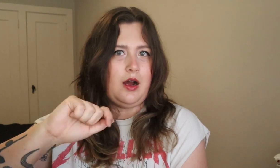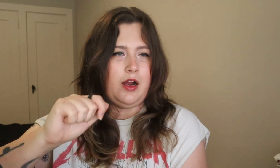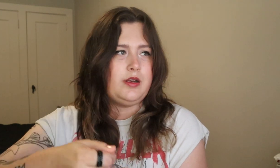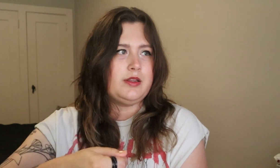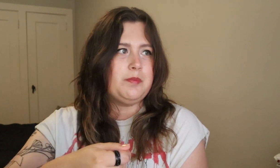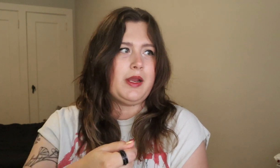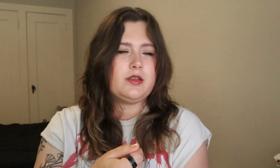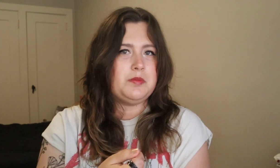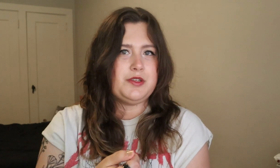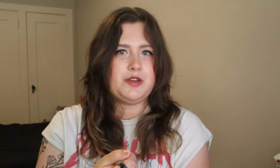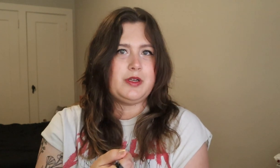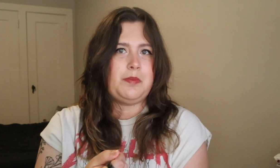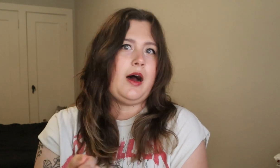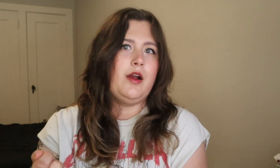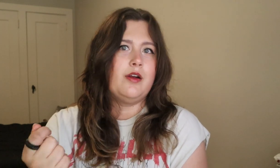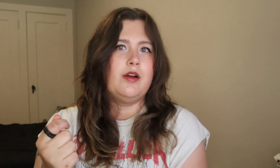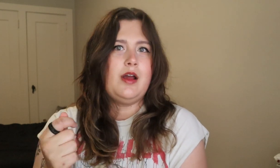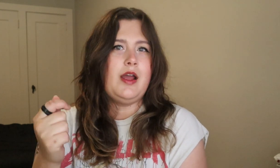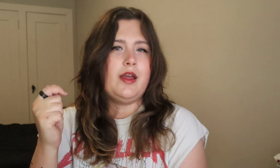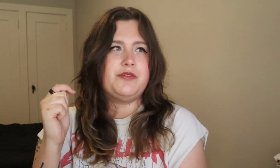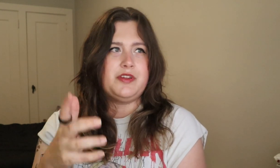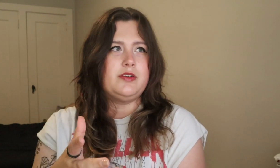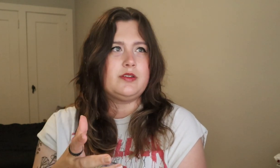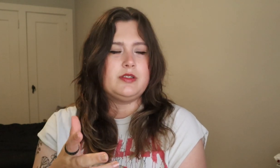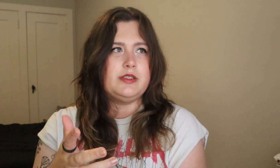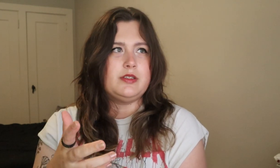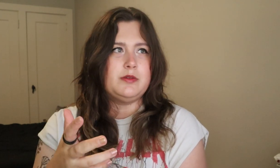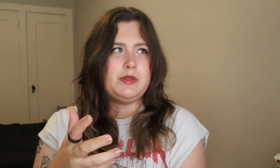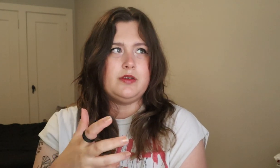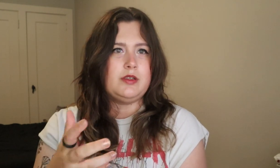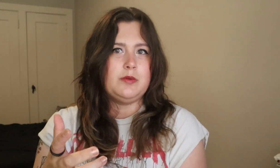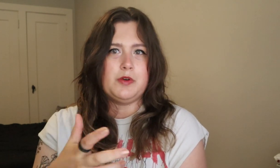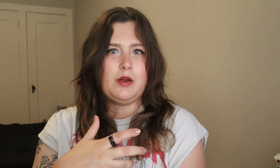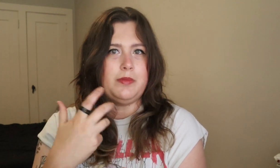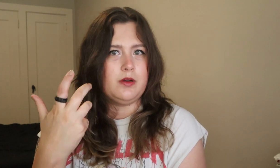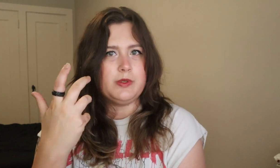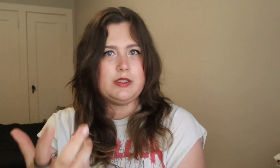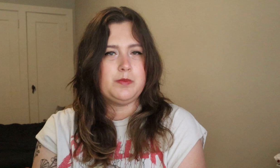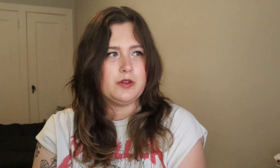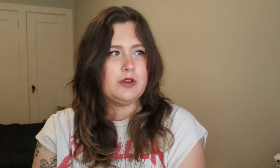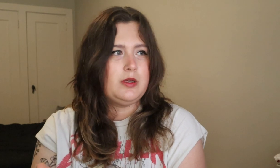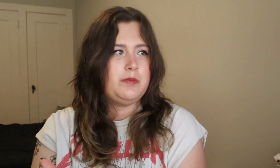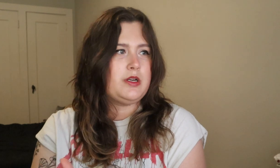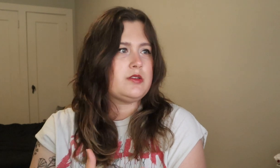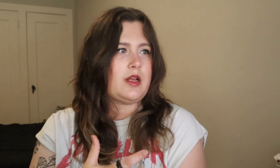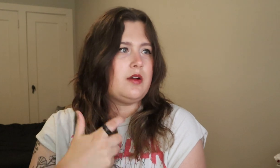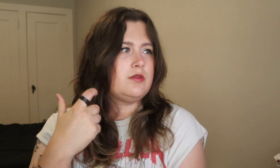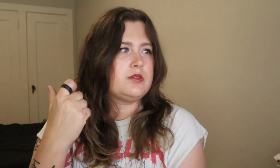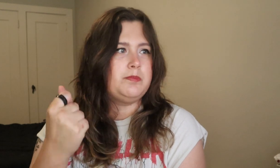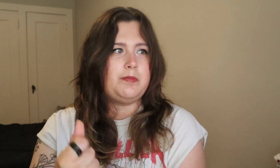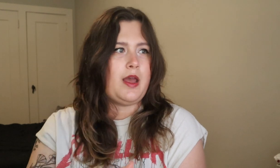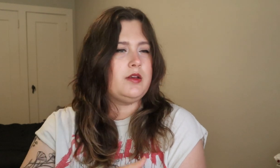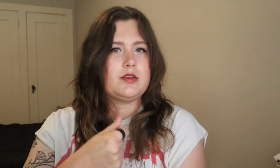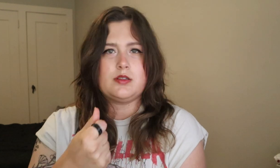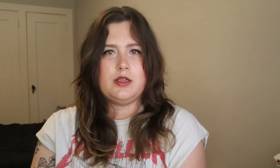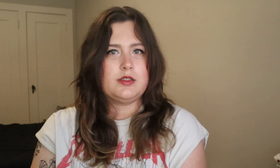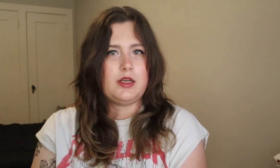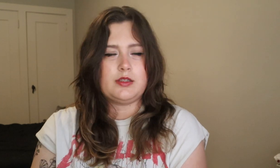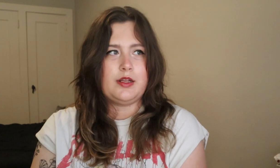I need the bass to be turned up higher and things need to be deeper. I'm better with deeper pitch sounds, bass, things like that.